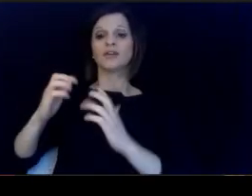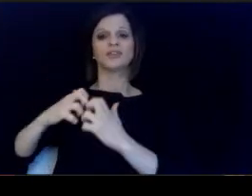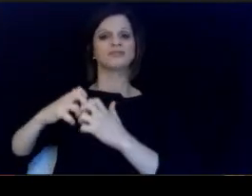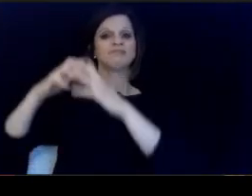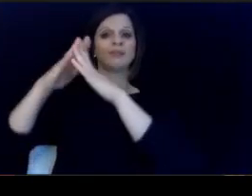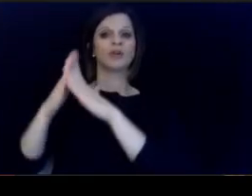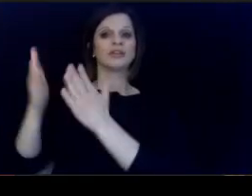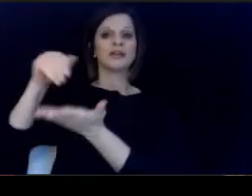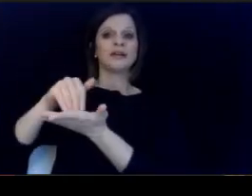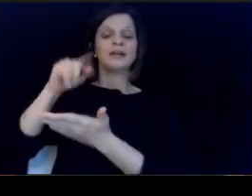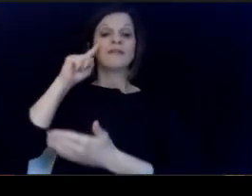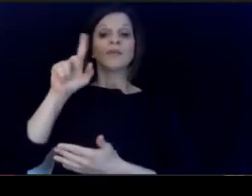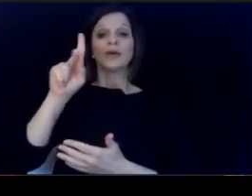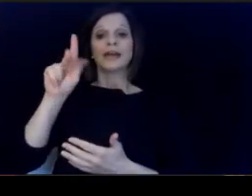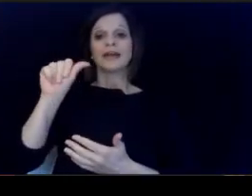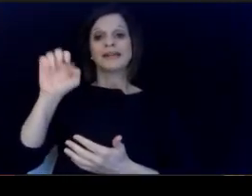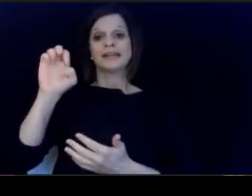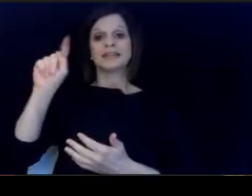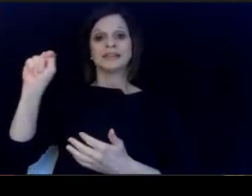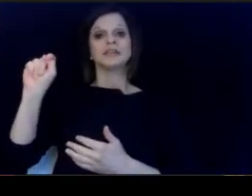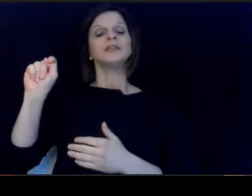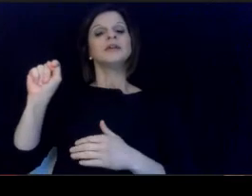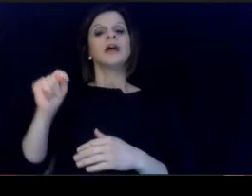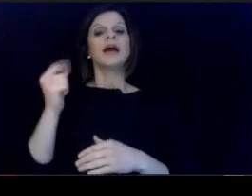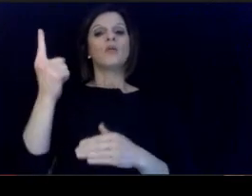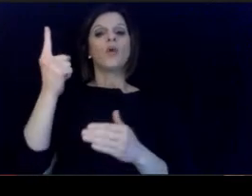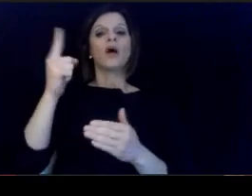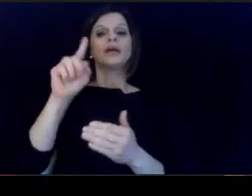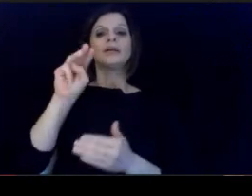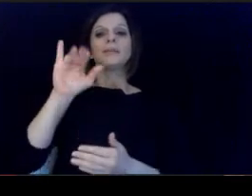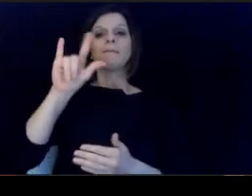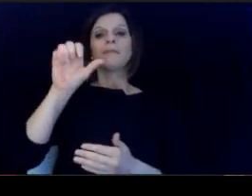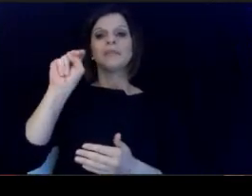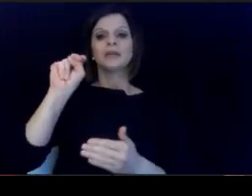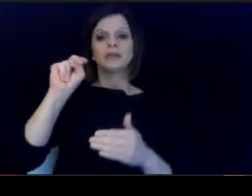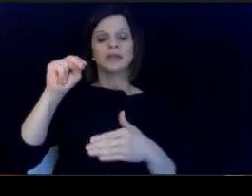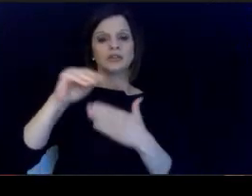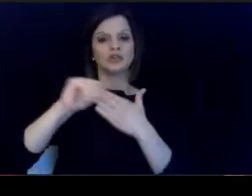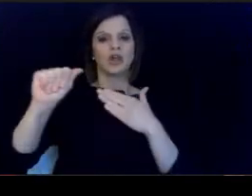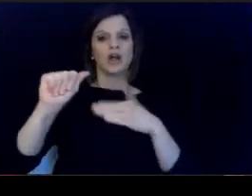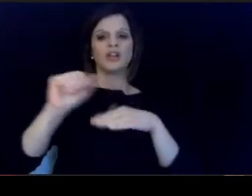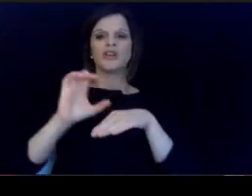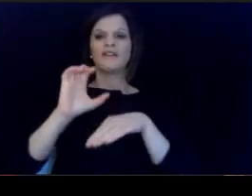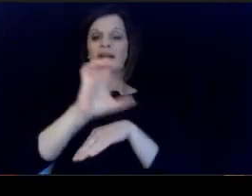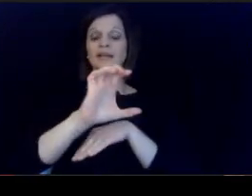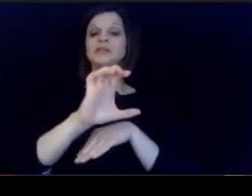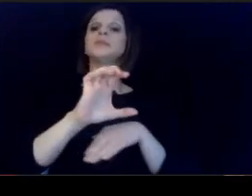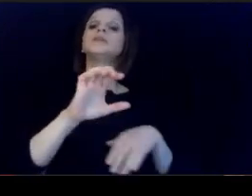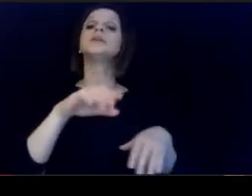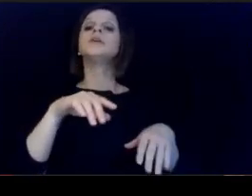relaunch of the Kentucky Academy for Equity in Teaching. a $1,000,000 investment by the.